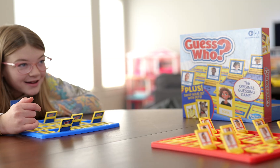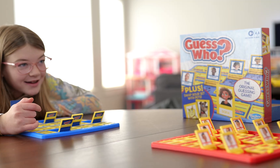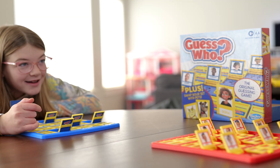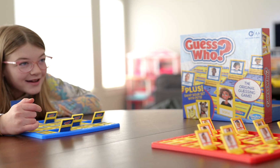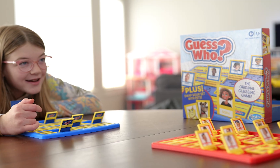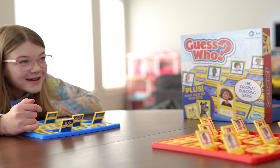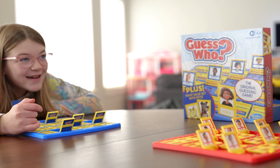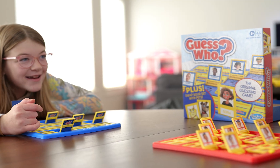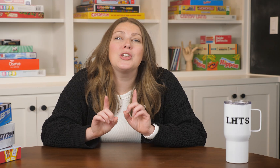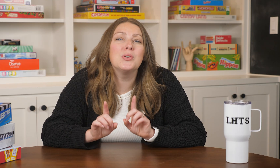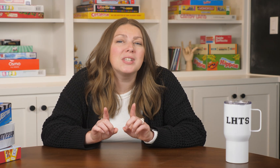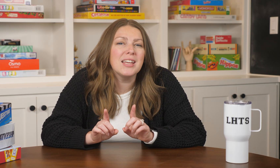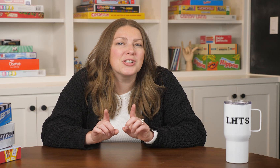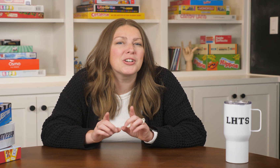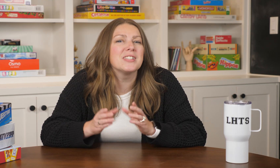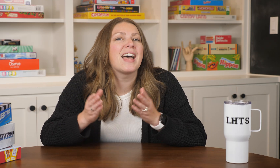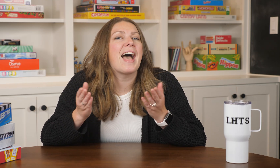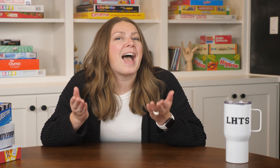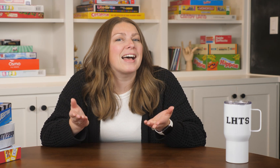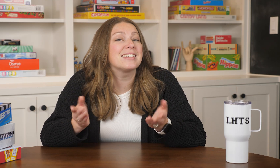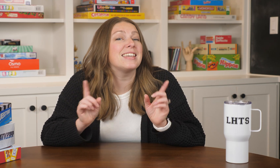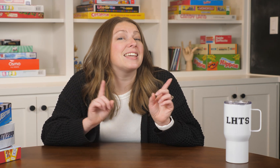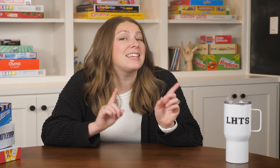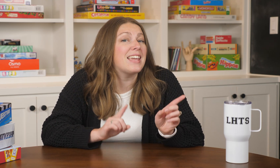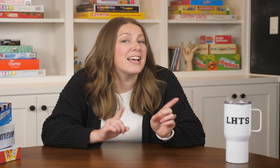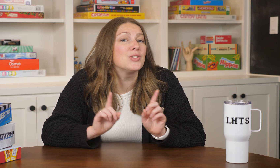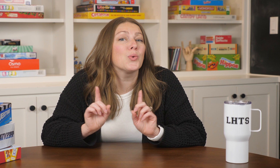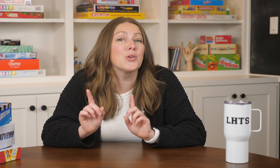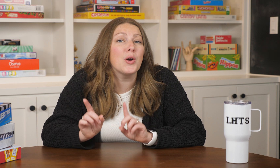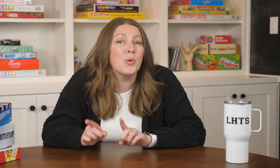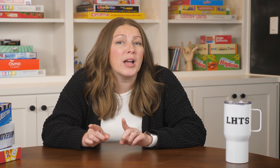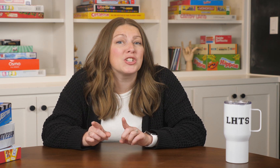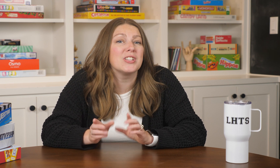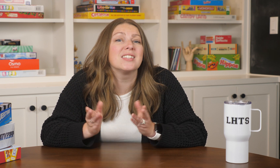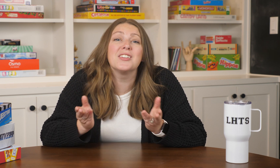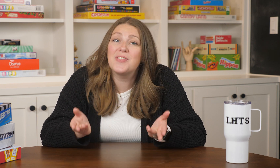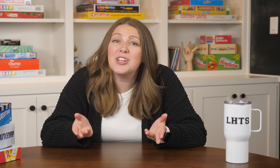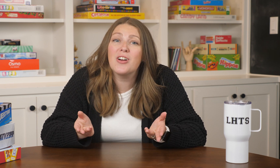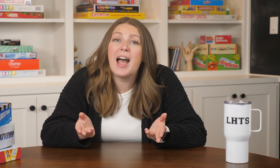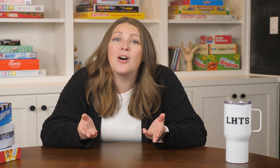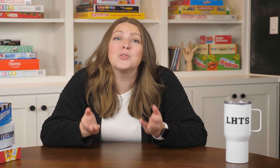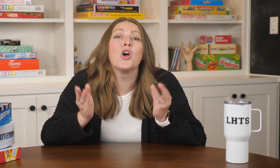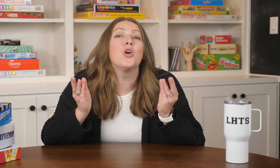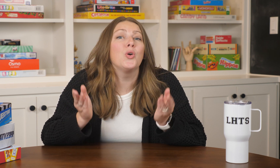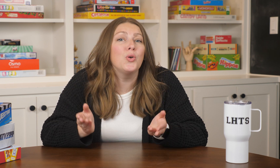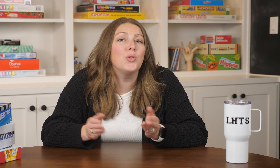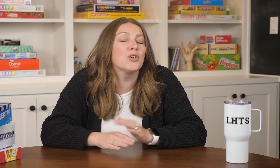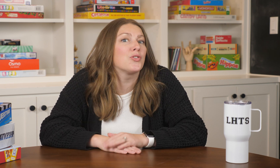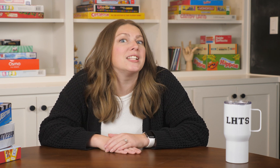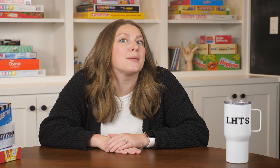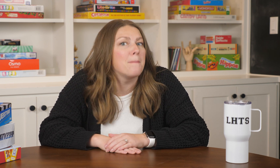each other's boards. You take turns asking yes or no questions to figure out who your friend's